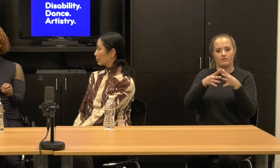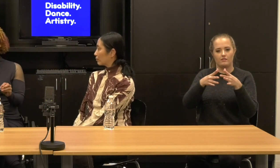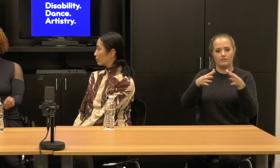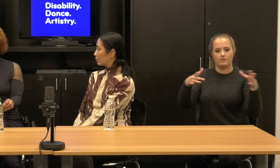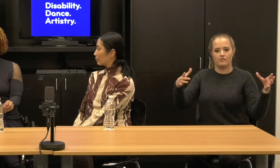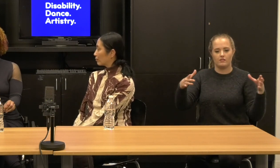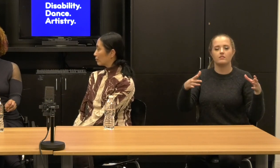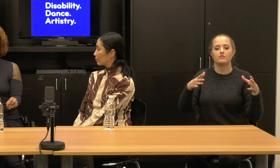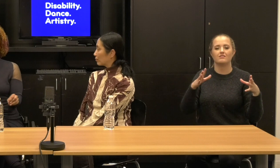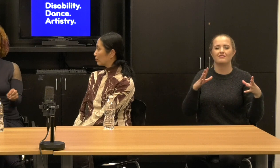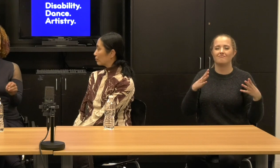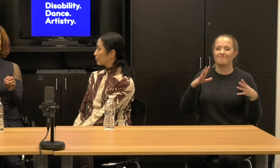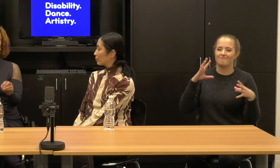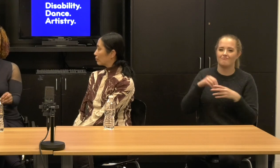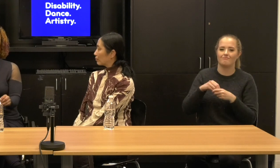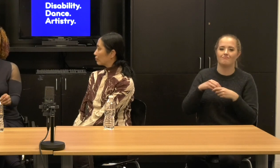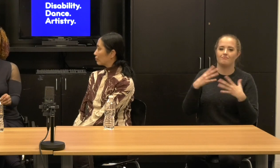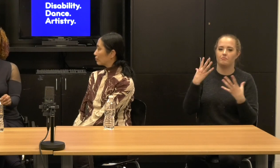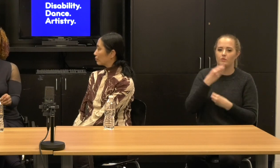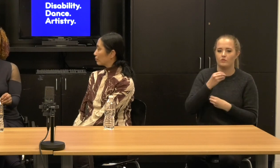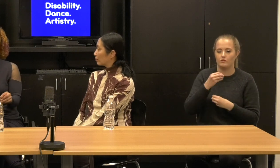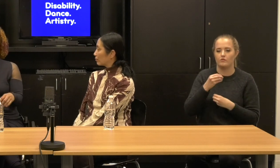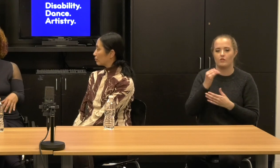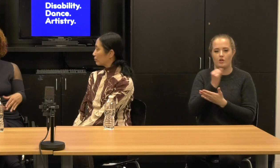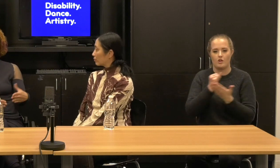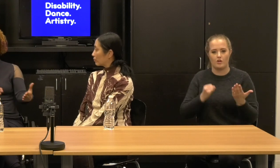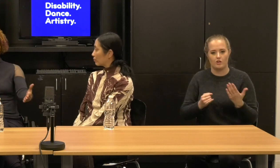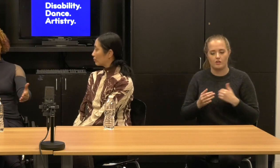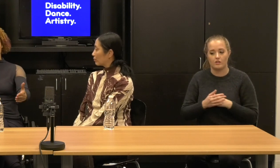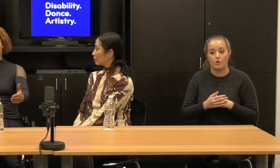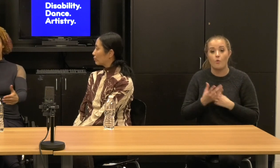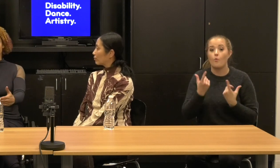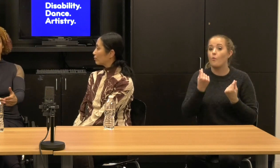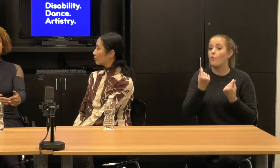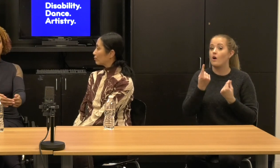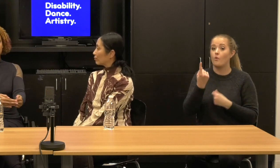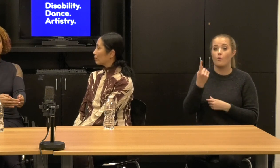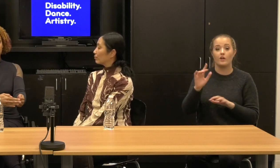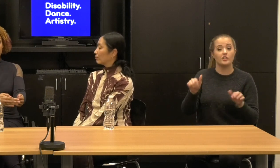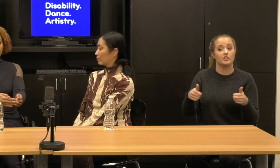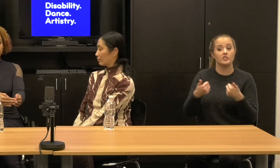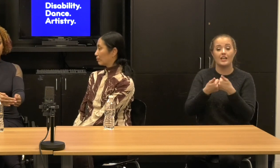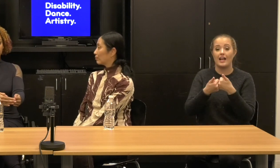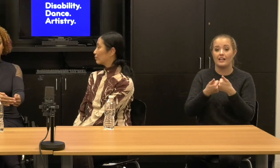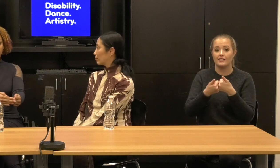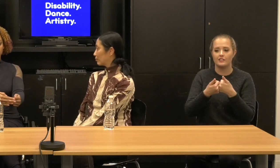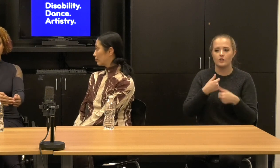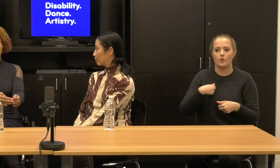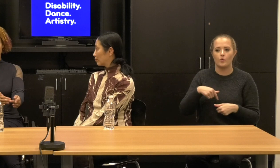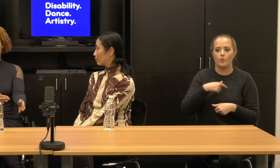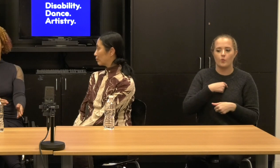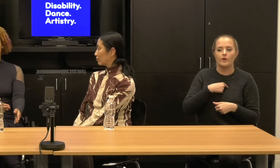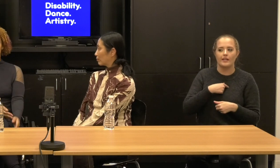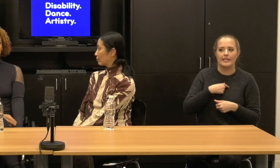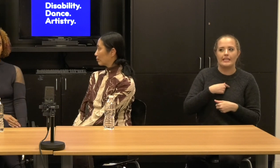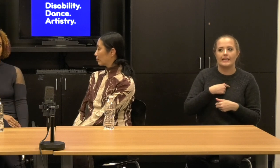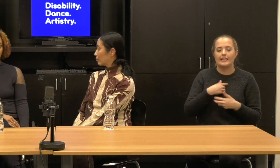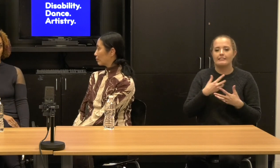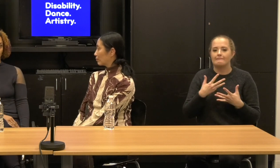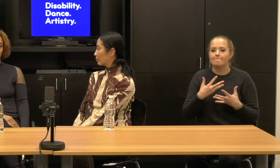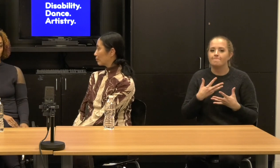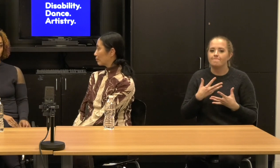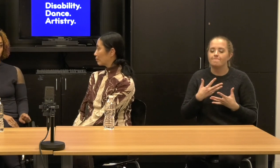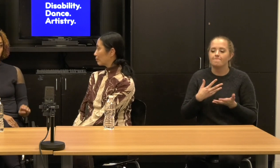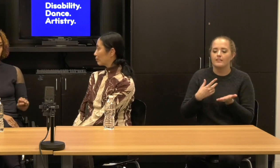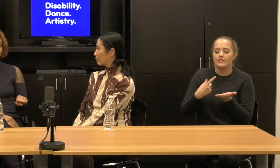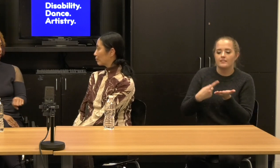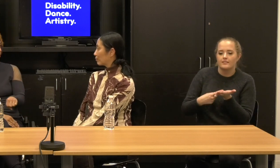What I think is the difficulty is us being hemmed in by the conversation of we have to